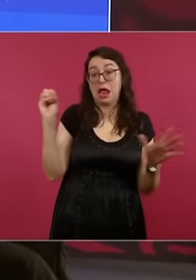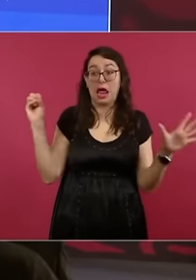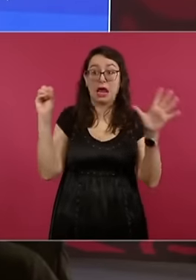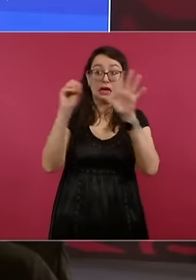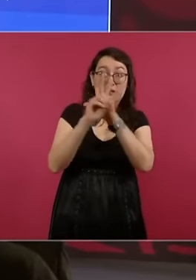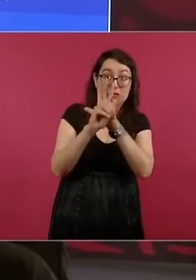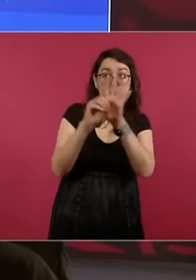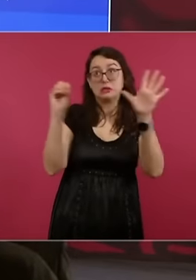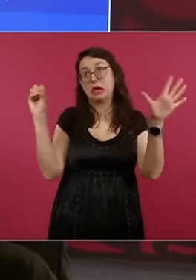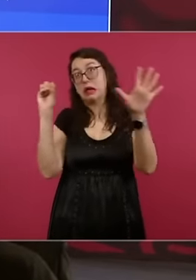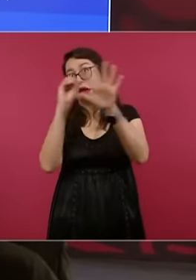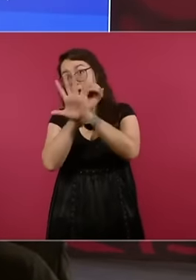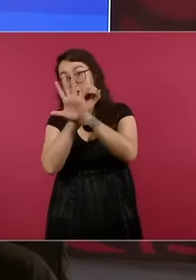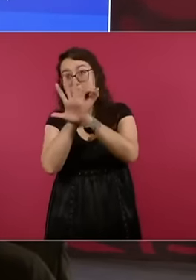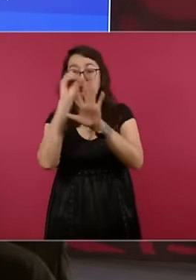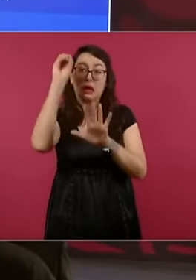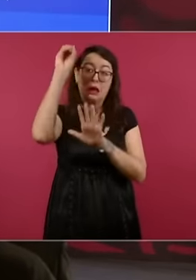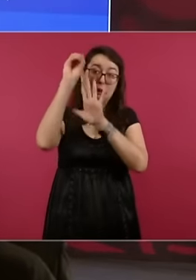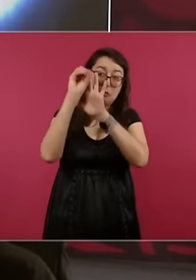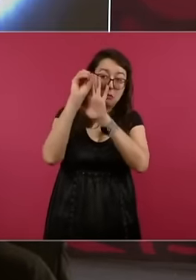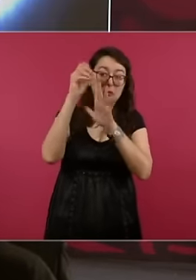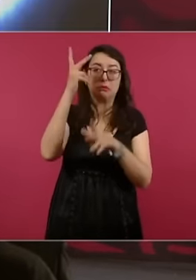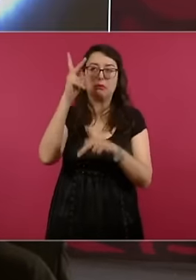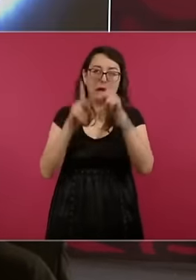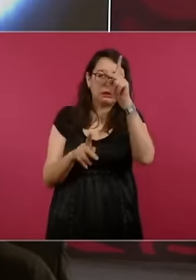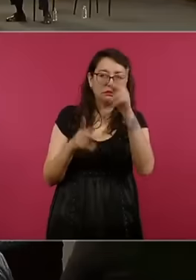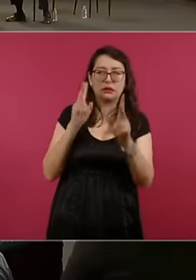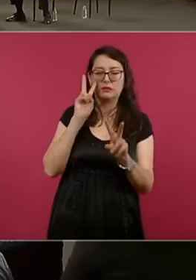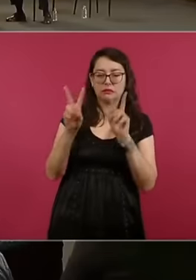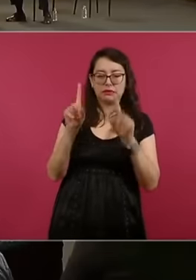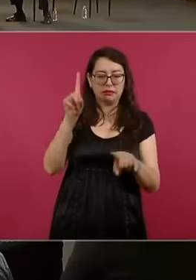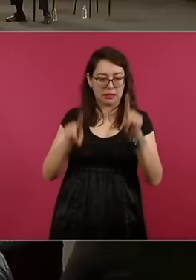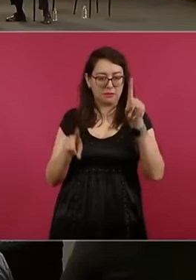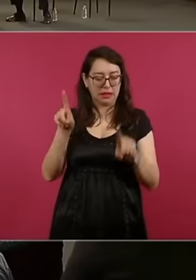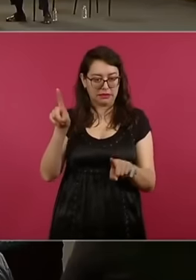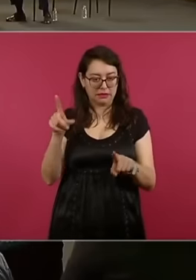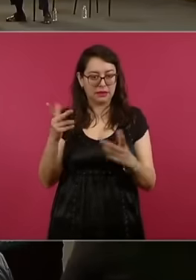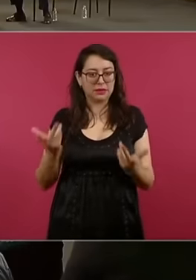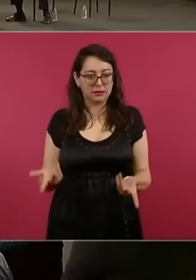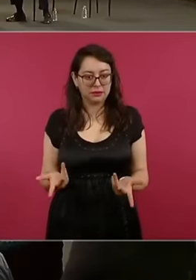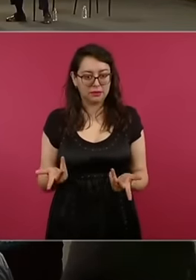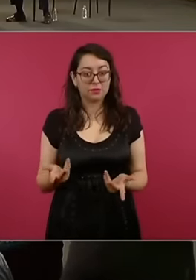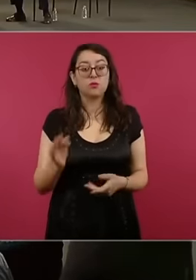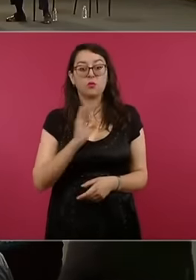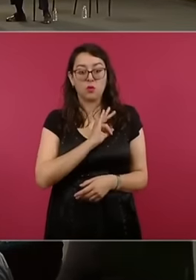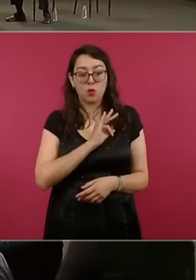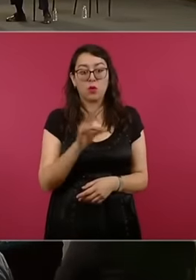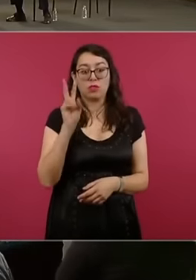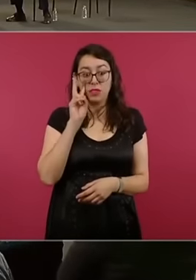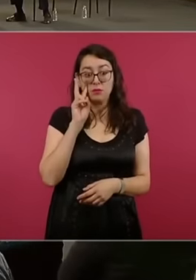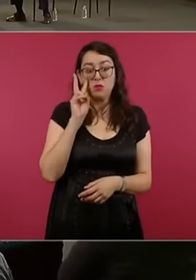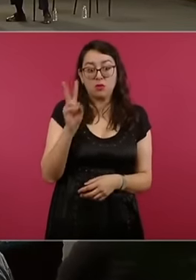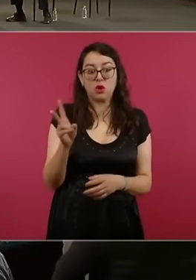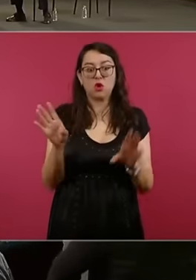partial eclipses. The next one, please. Well, here it is. precisely This is a partial eclipse When only